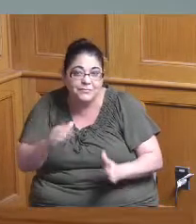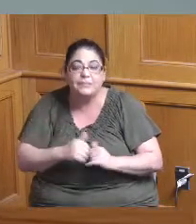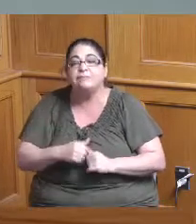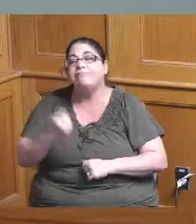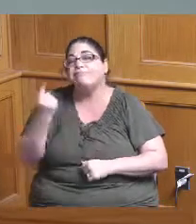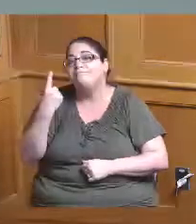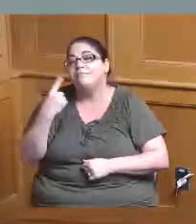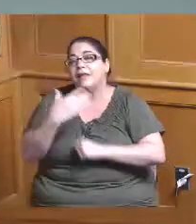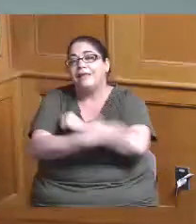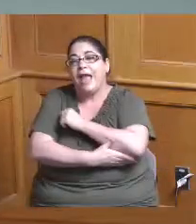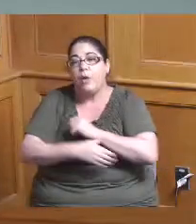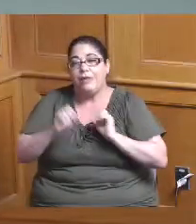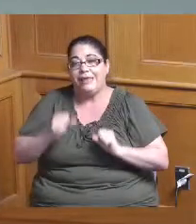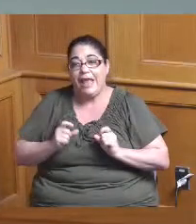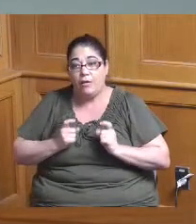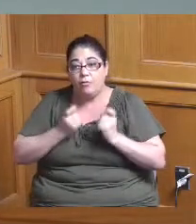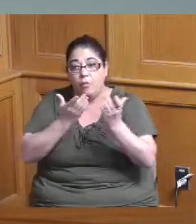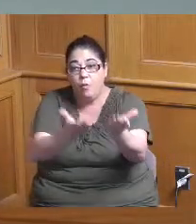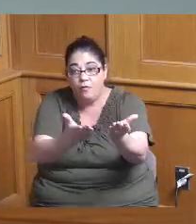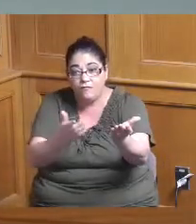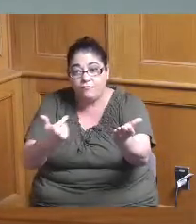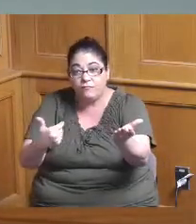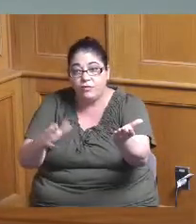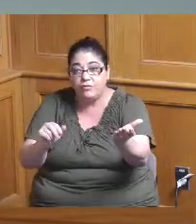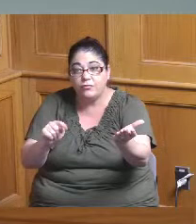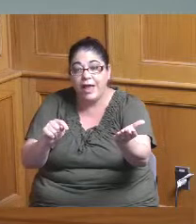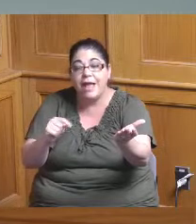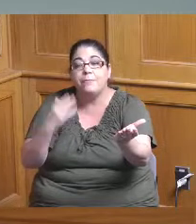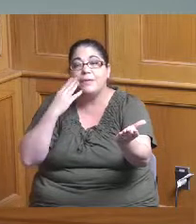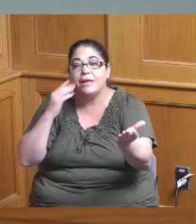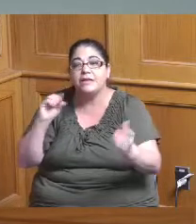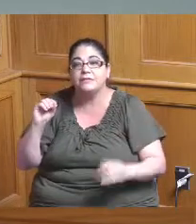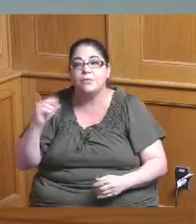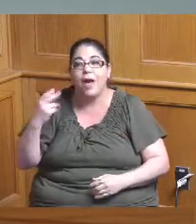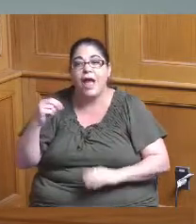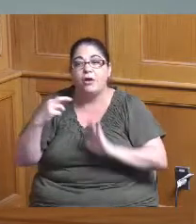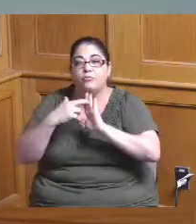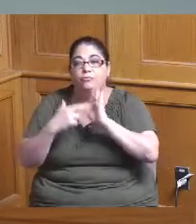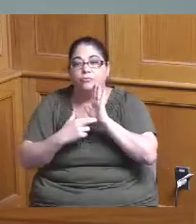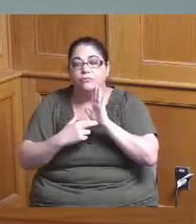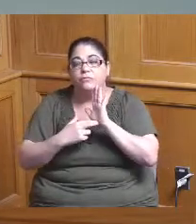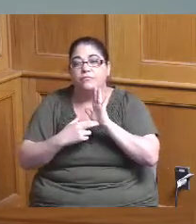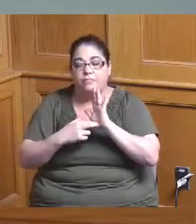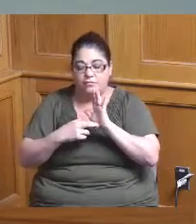these types of grants because of the Ohio Revised Code's authority that it grants and counties to